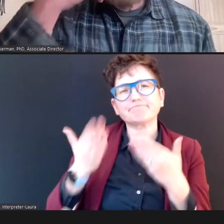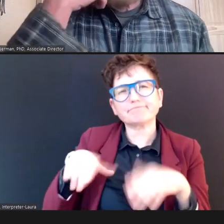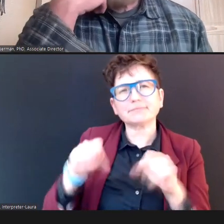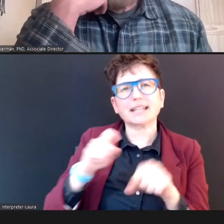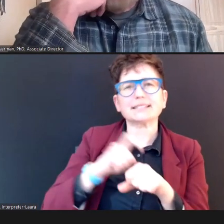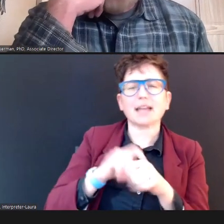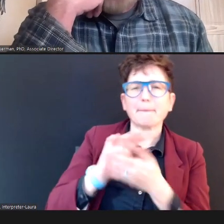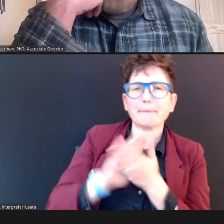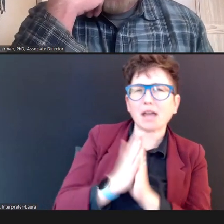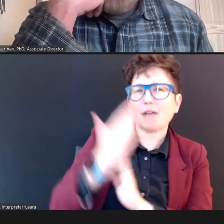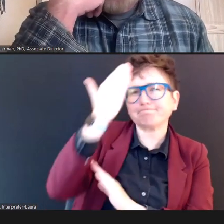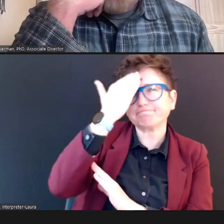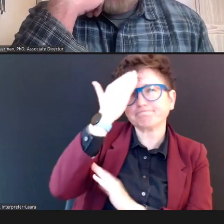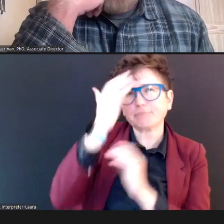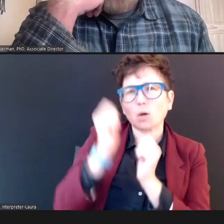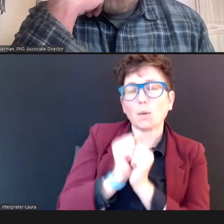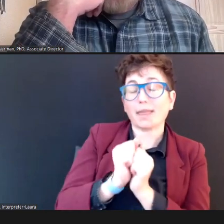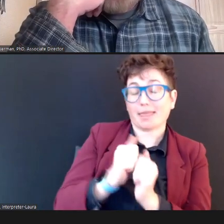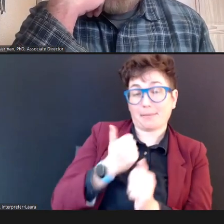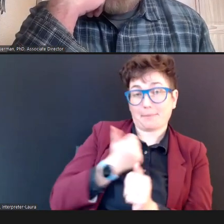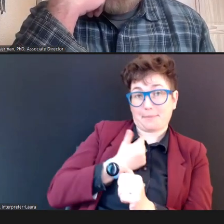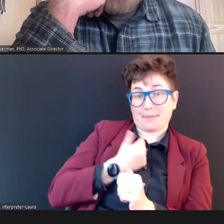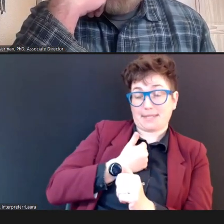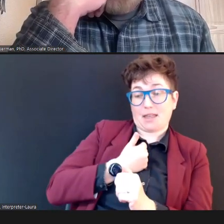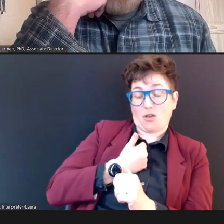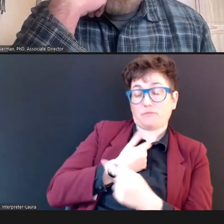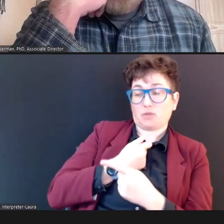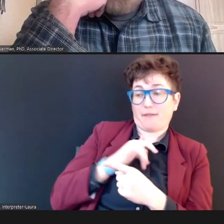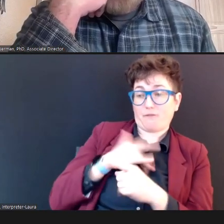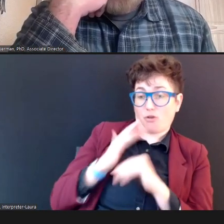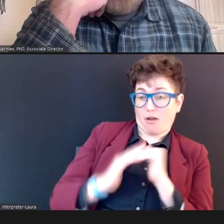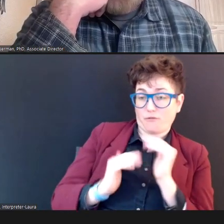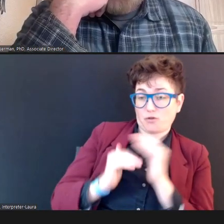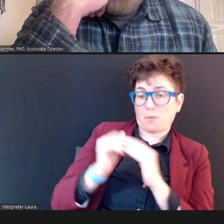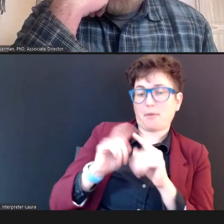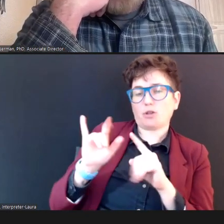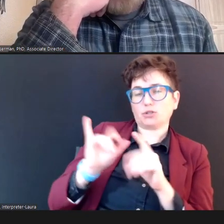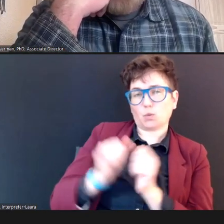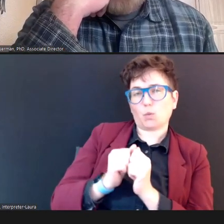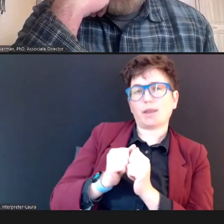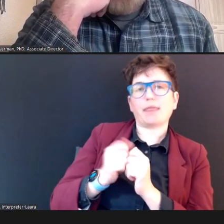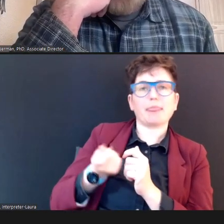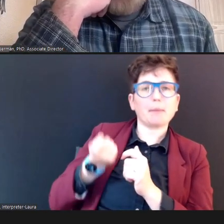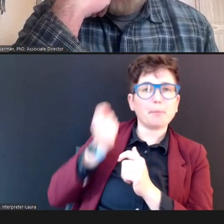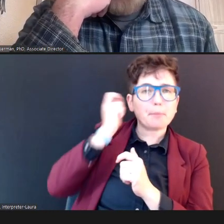only myself, so they're comfortable but with the probe and the